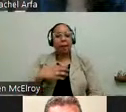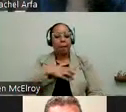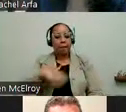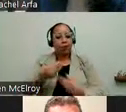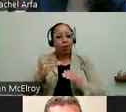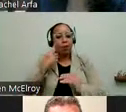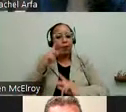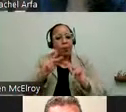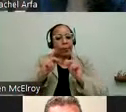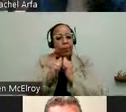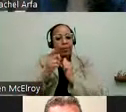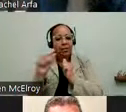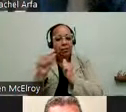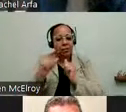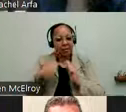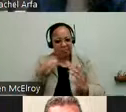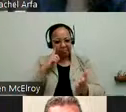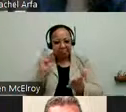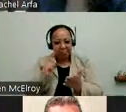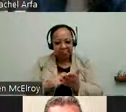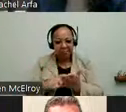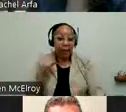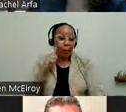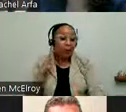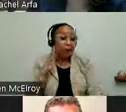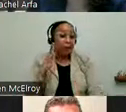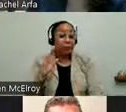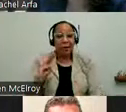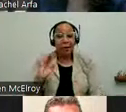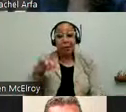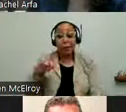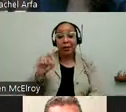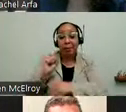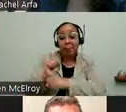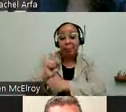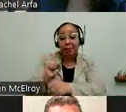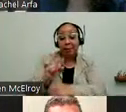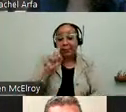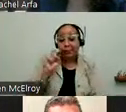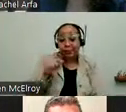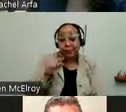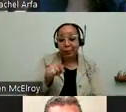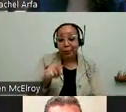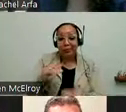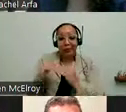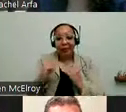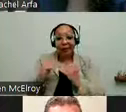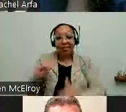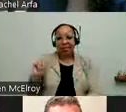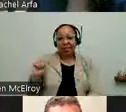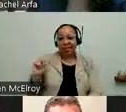Mayor's Office for People with Disabilities employees like our